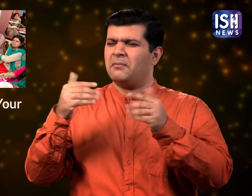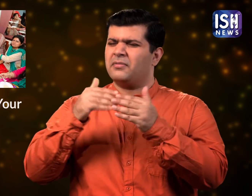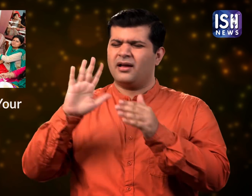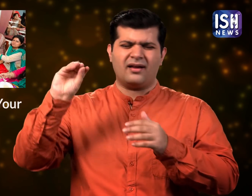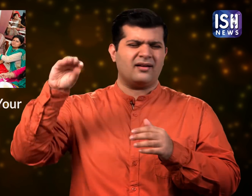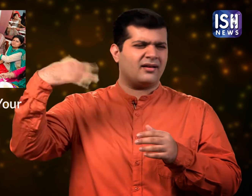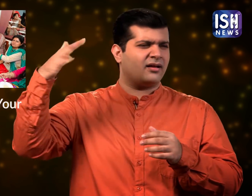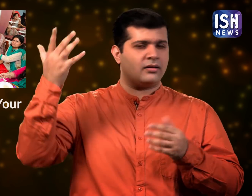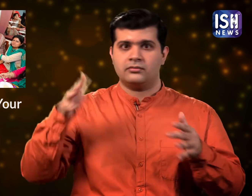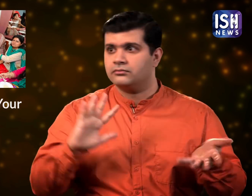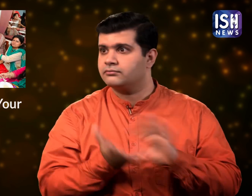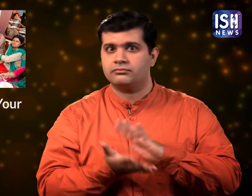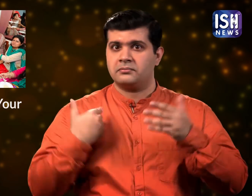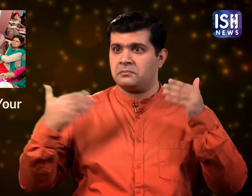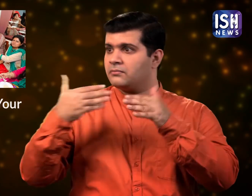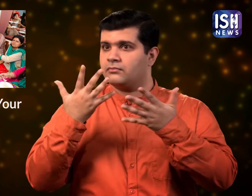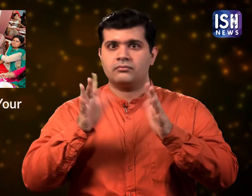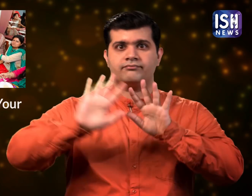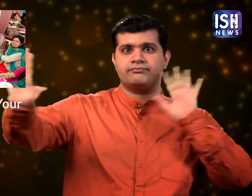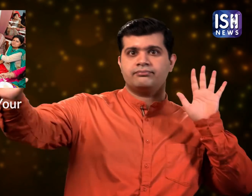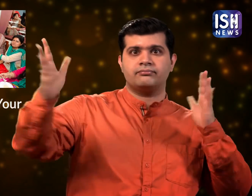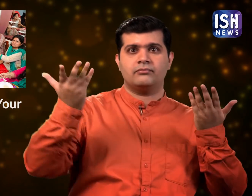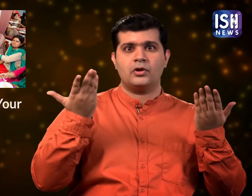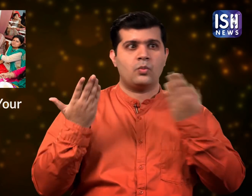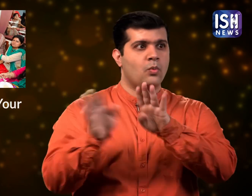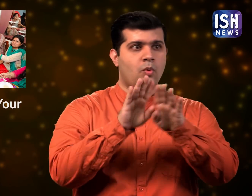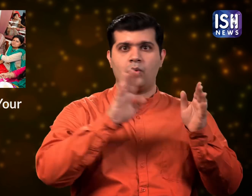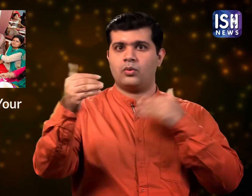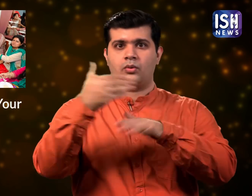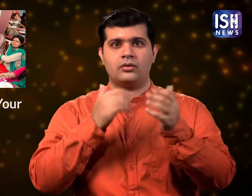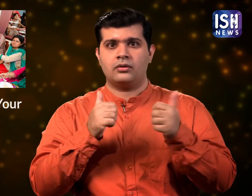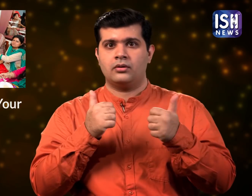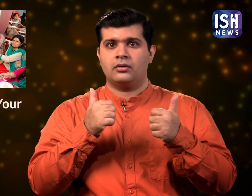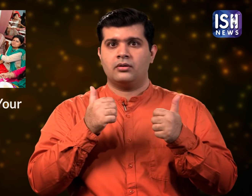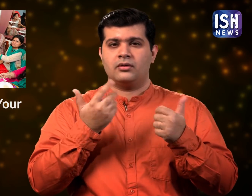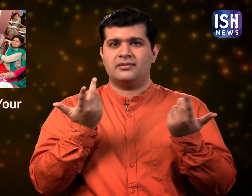Earlier we would procastinate meeting but then the lockdown hit and we were unable to meet anyone.